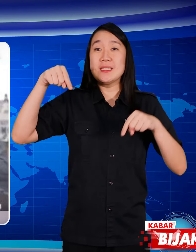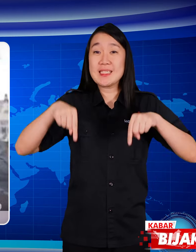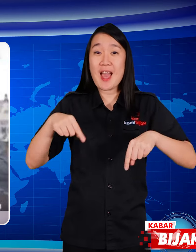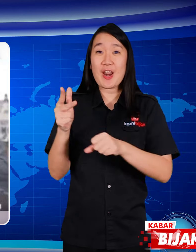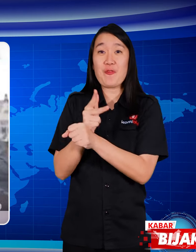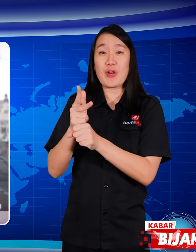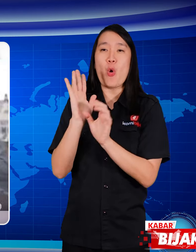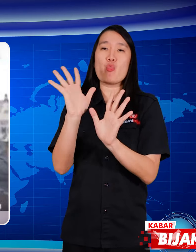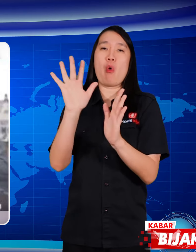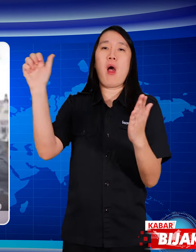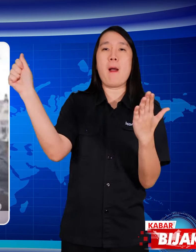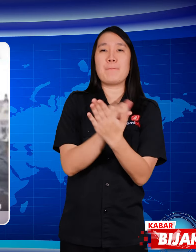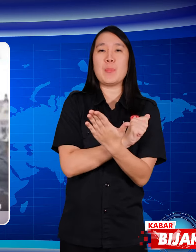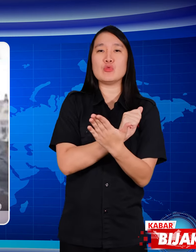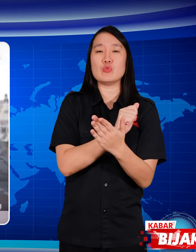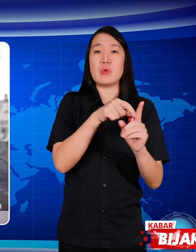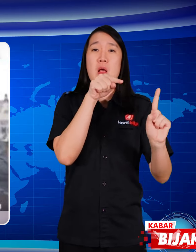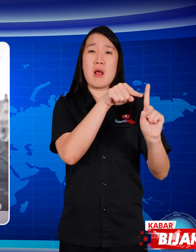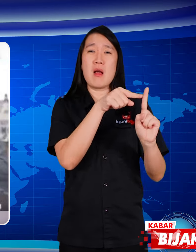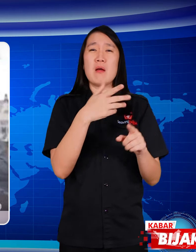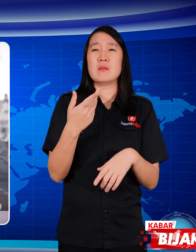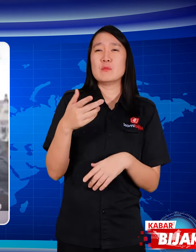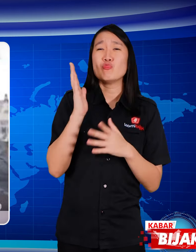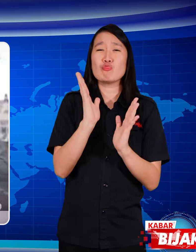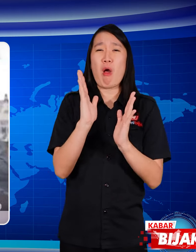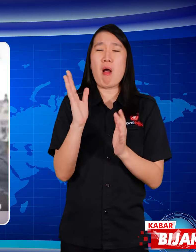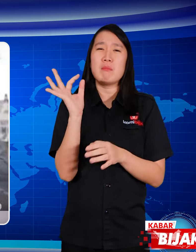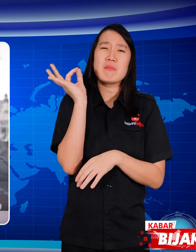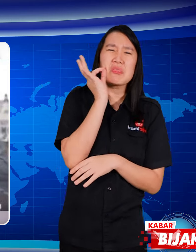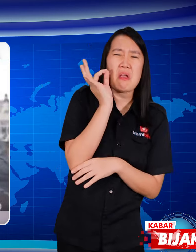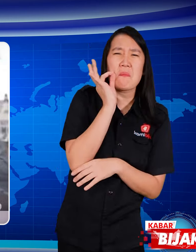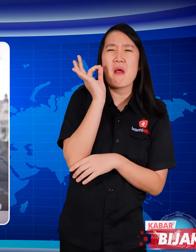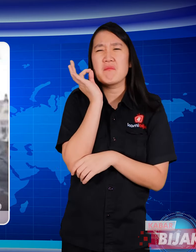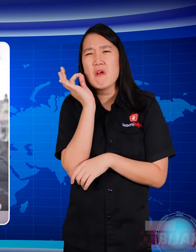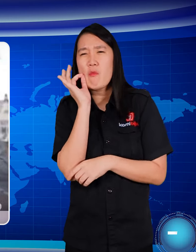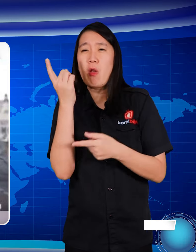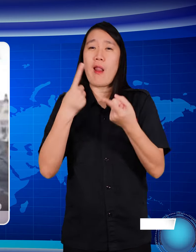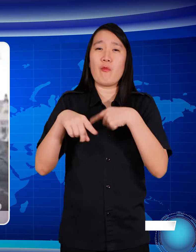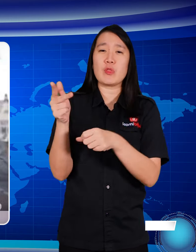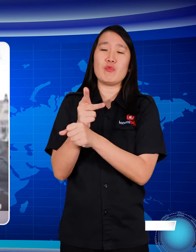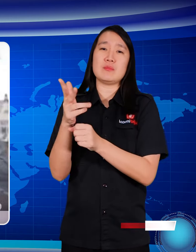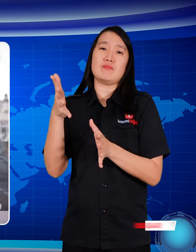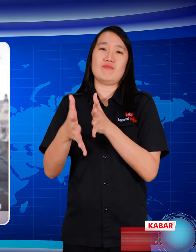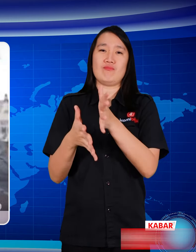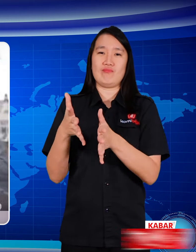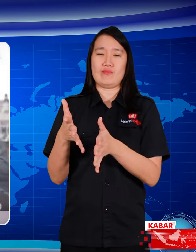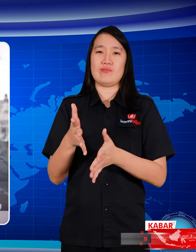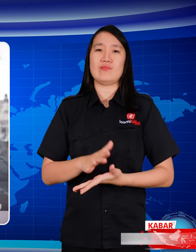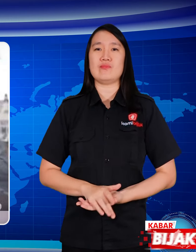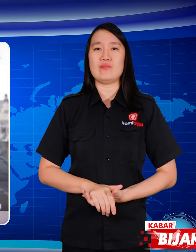Now the video has been deleted, Gerall I've apologized via the video signal.